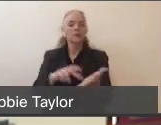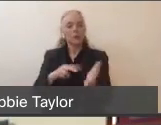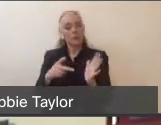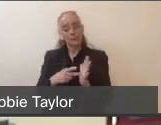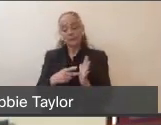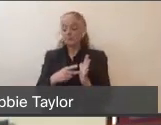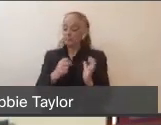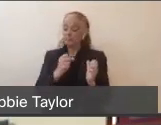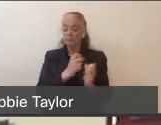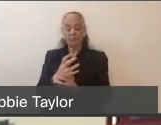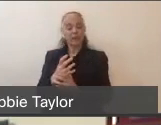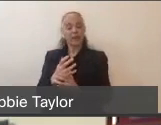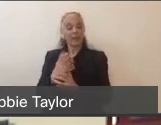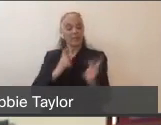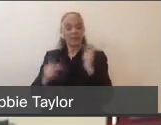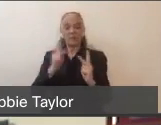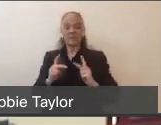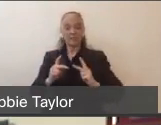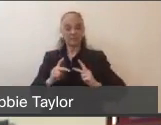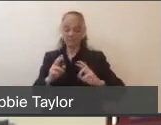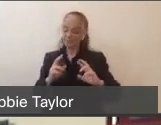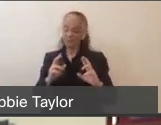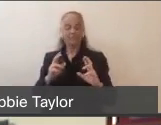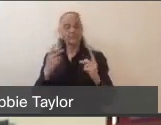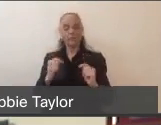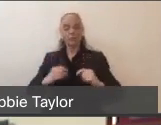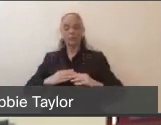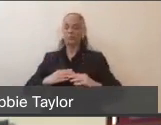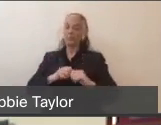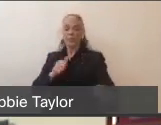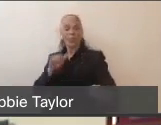and keep us ahead of the surge curve. Back to you, Laine.